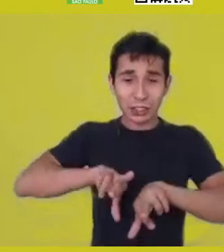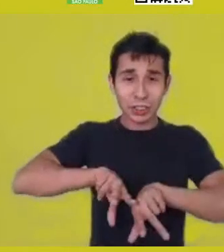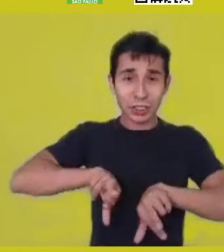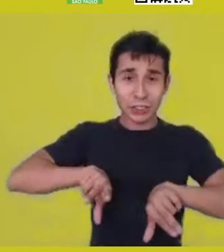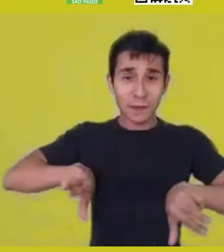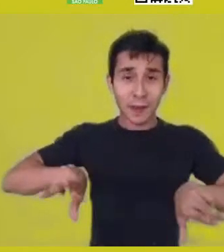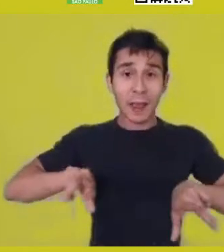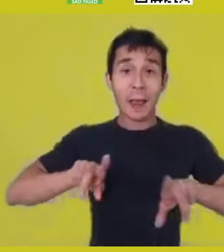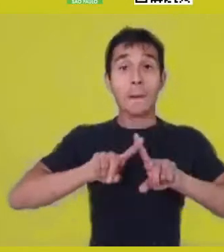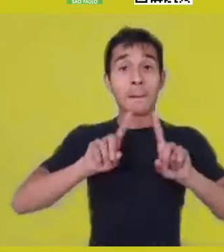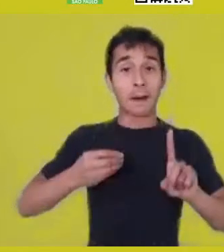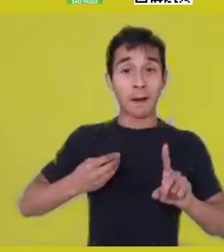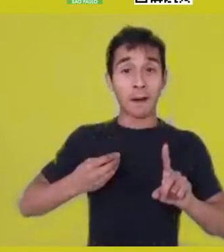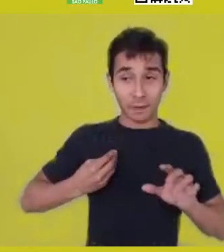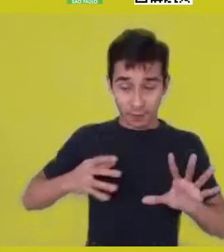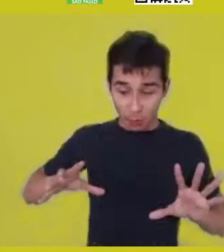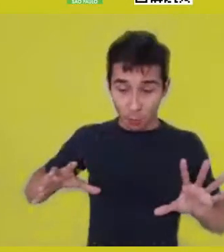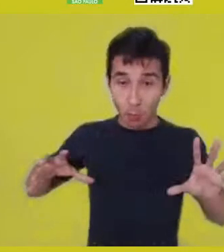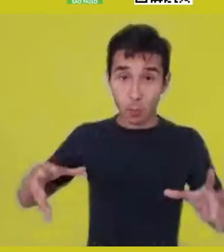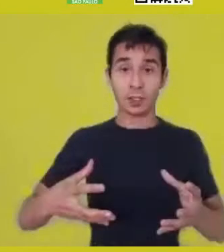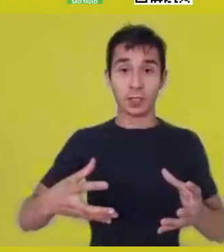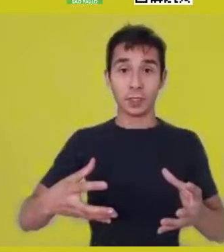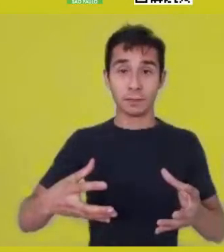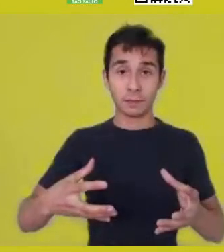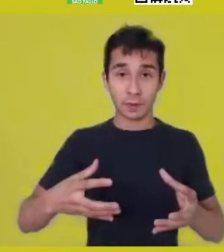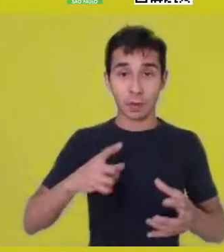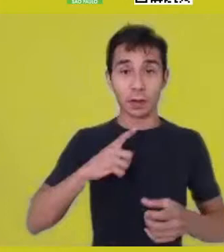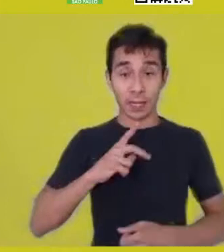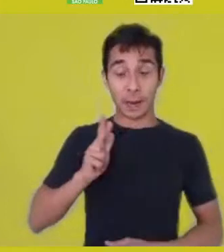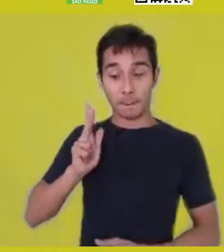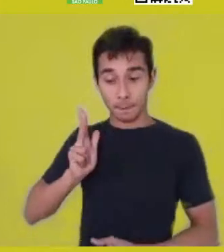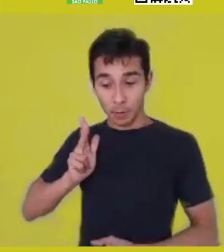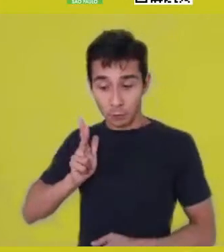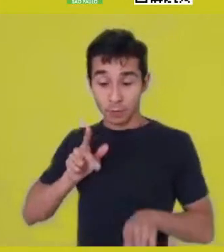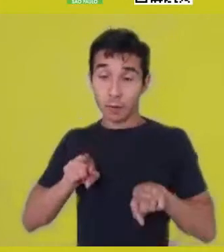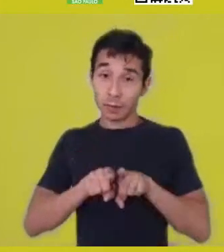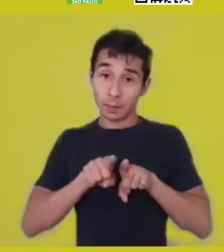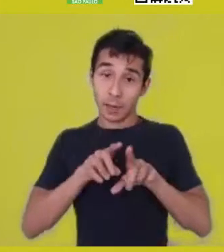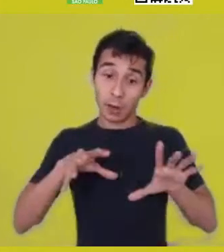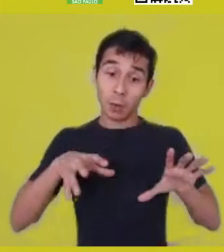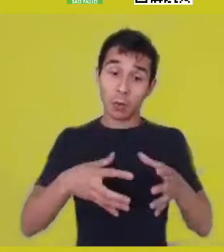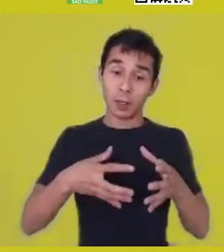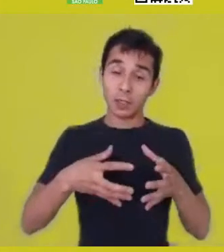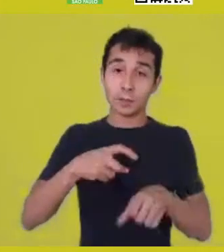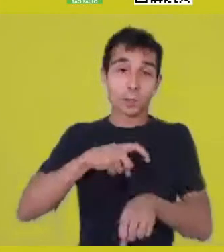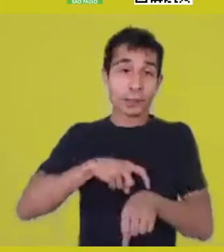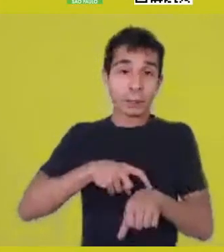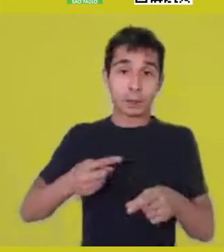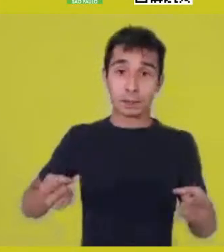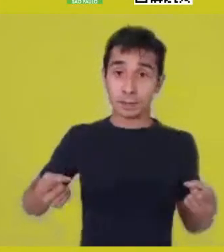Simultaneously. See, I was talking about a certain idea of origin